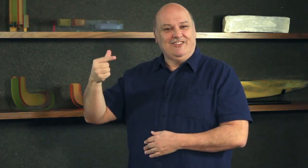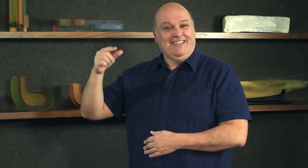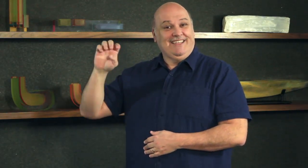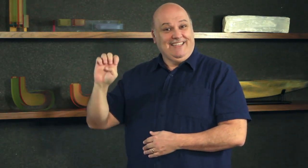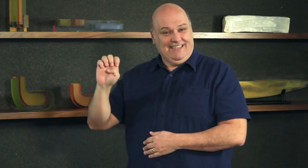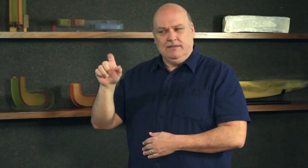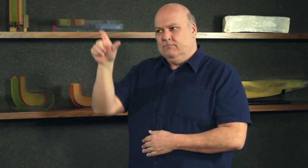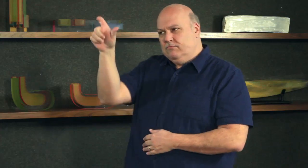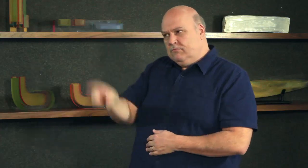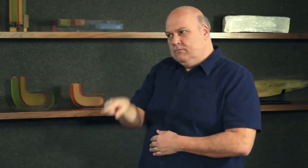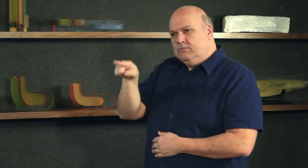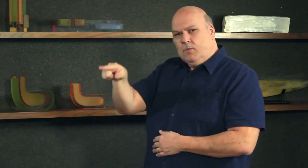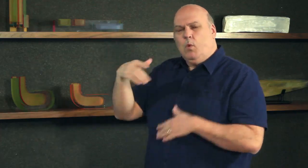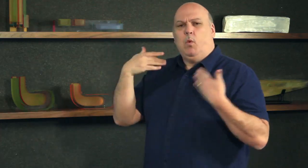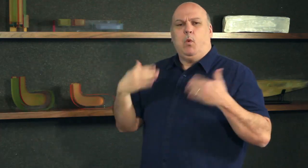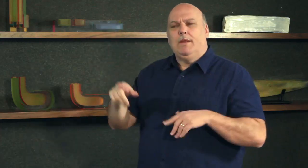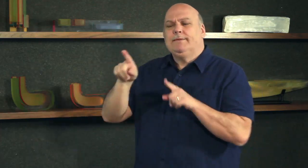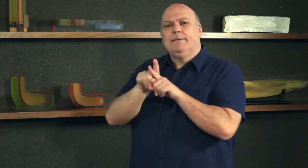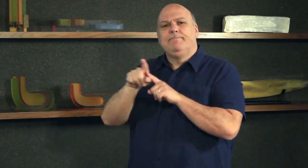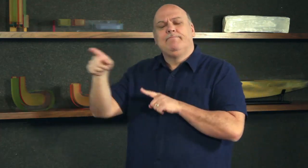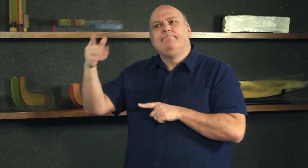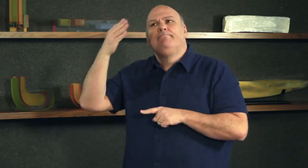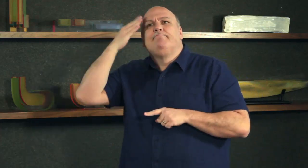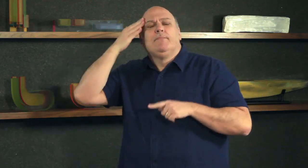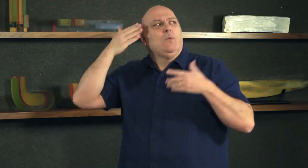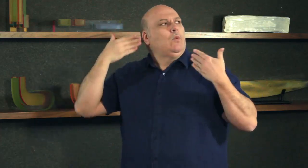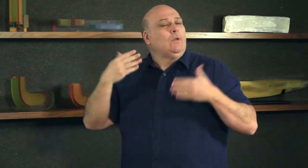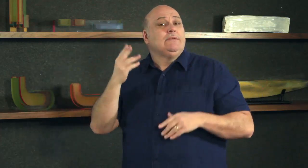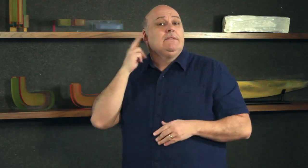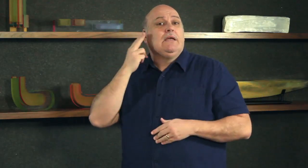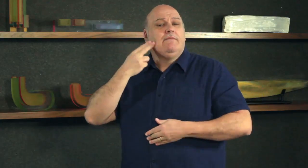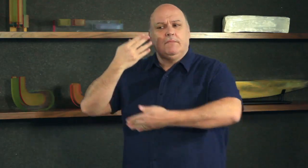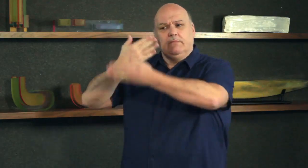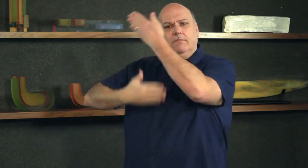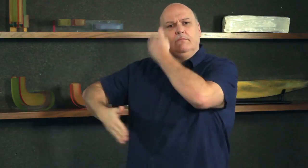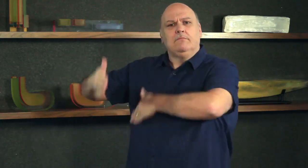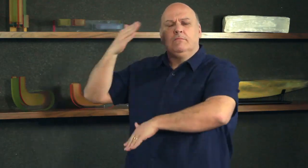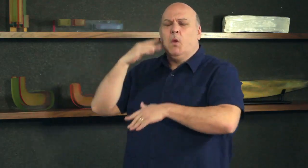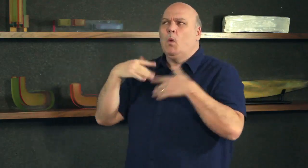such thing as Deaf History? Yes, there is…